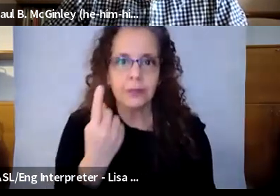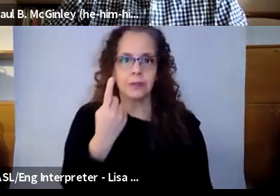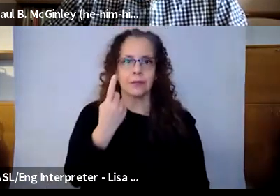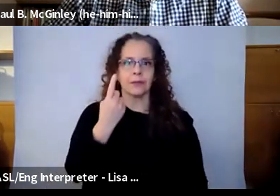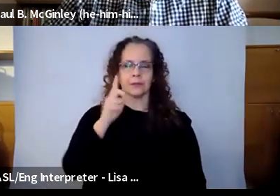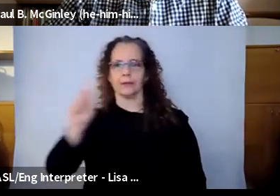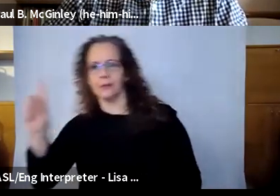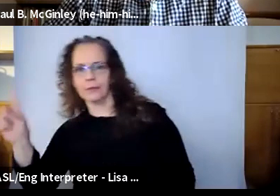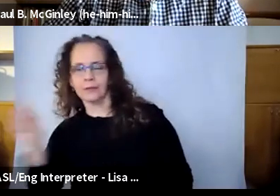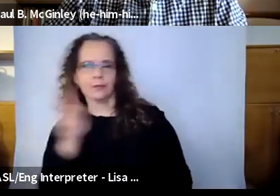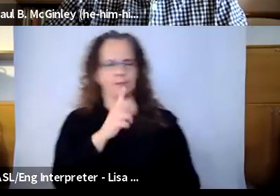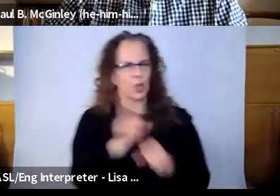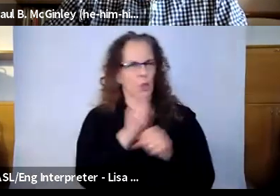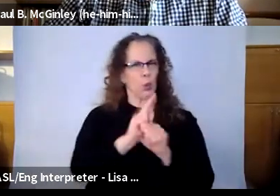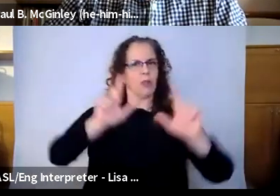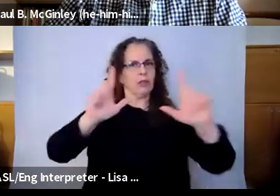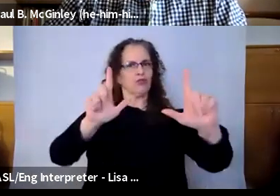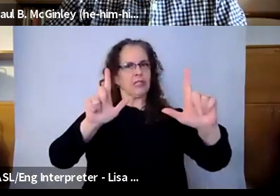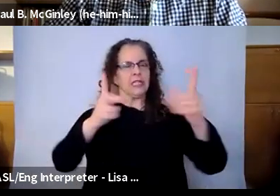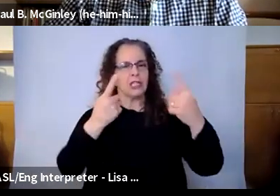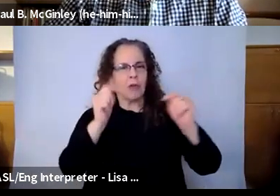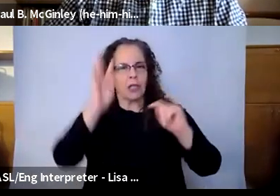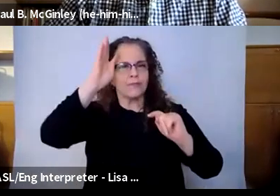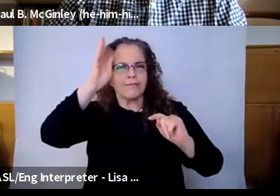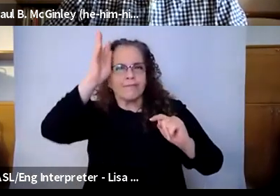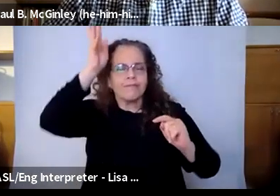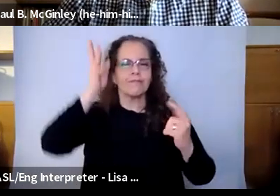really inventive stuff that gets the kids moving, and, you know,